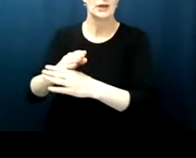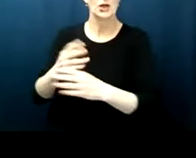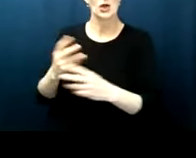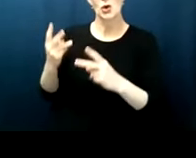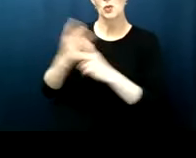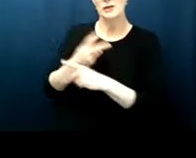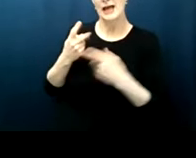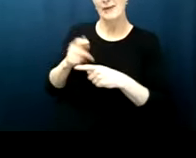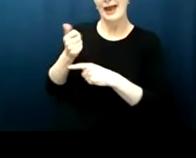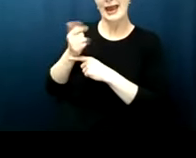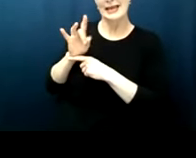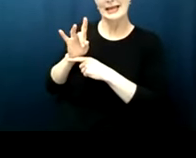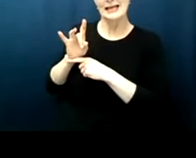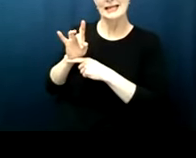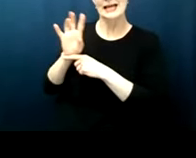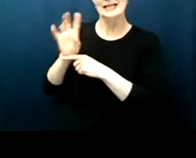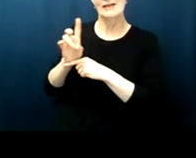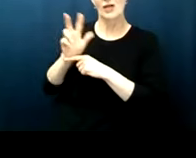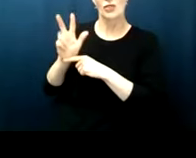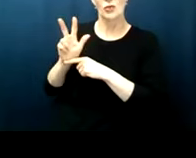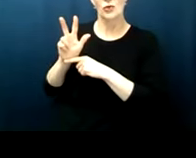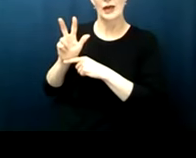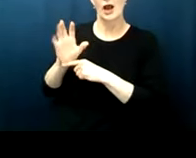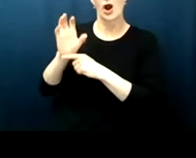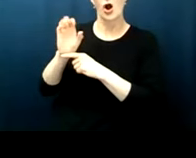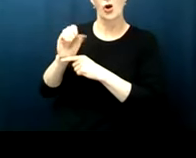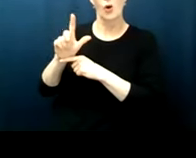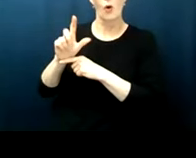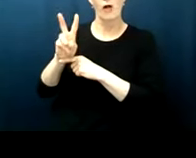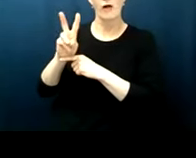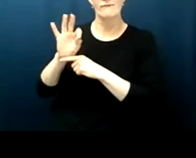the colfax massacre in which white supremacists attacked and murdered more than 100 african